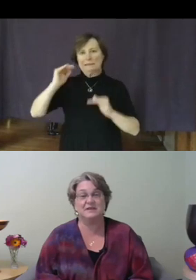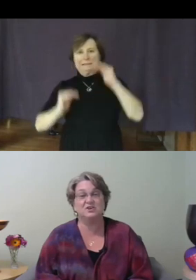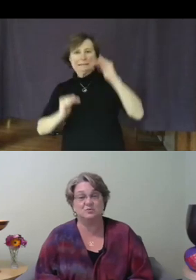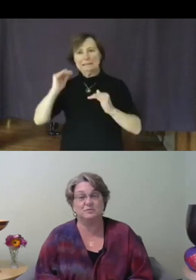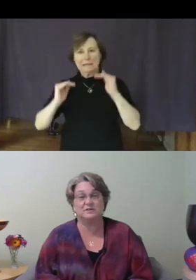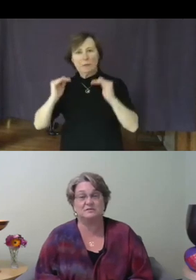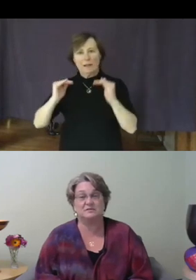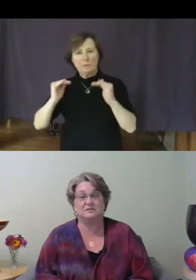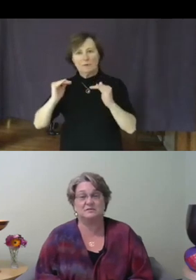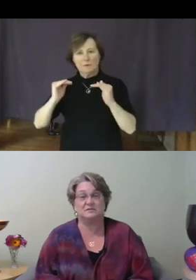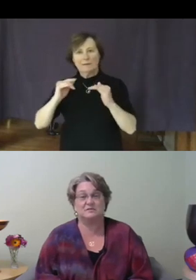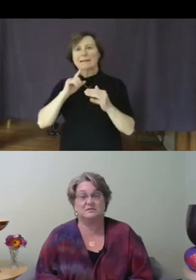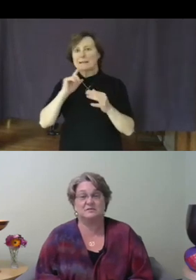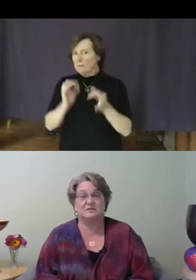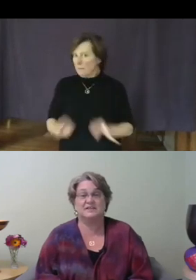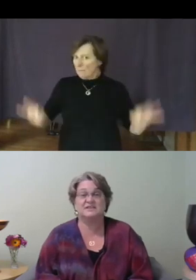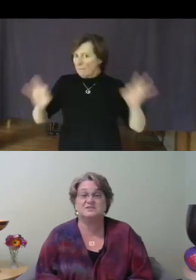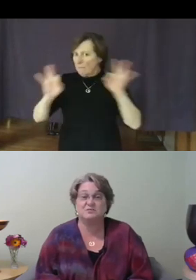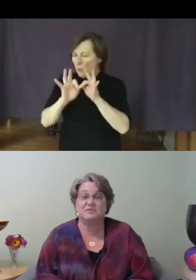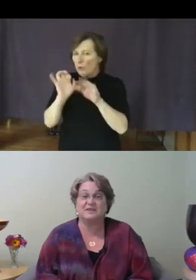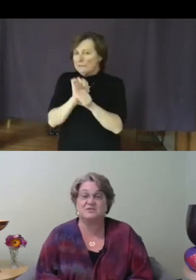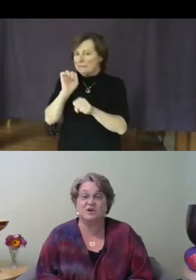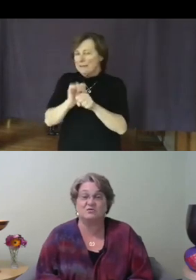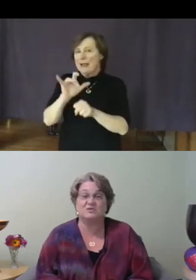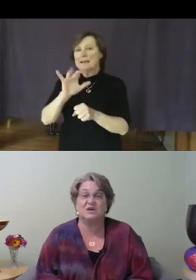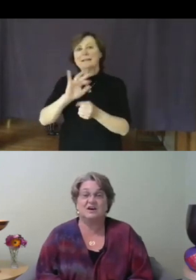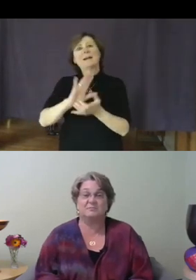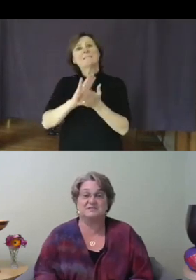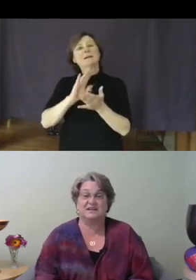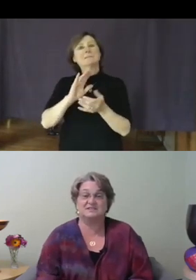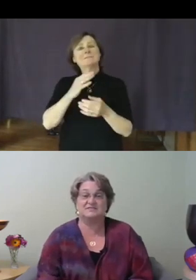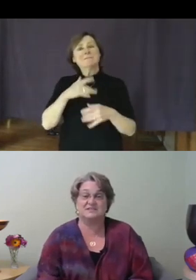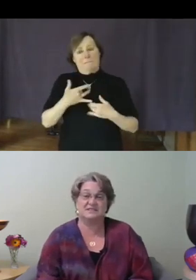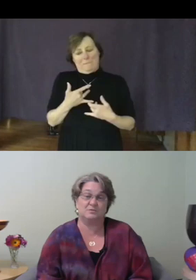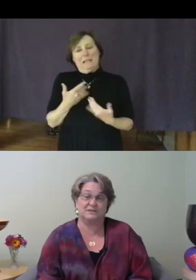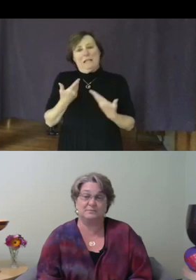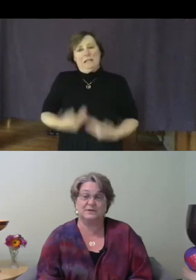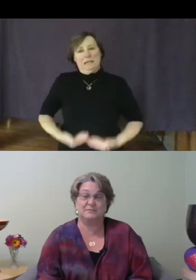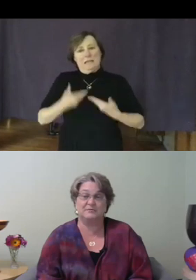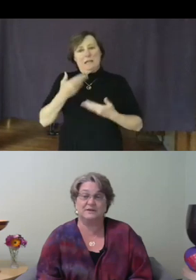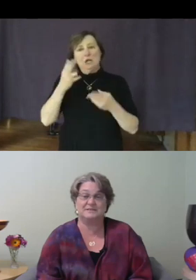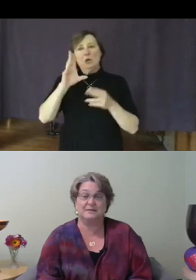human. It is through that zone of Productive Disequilibrium, for example,